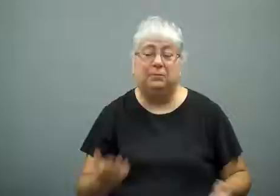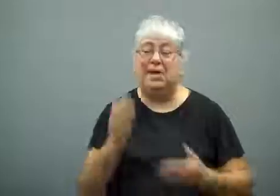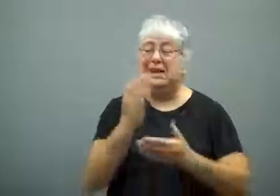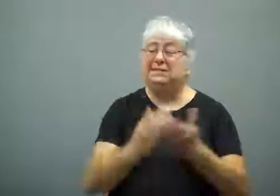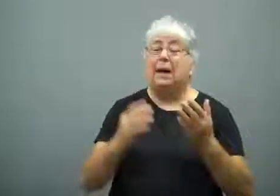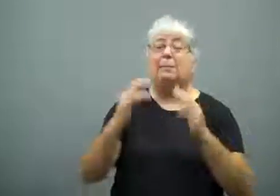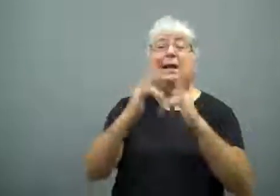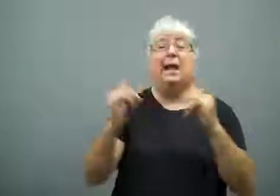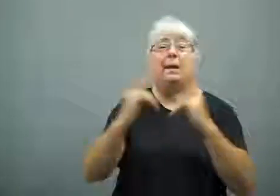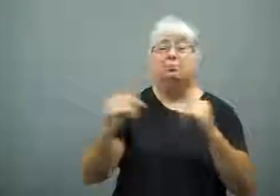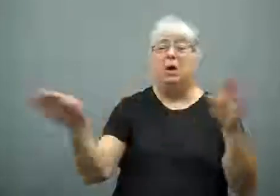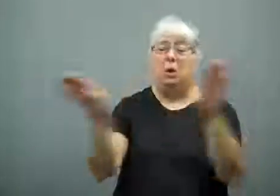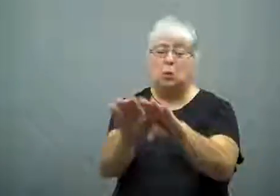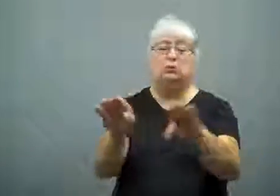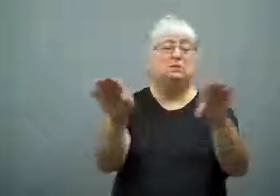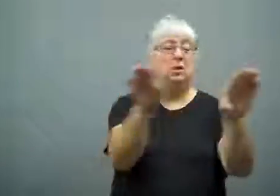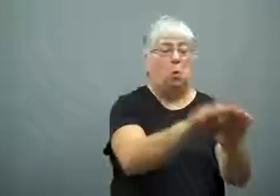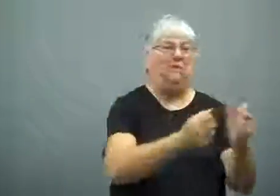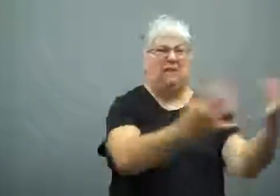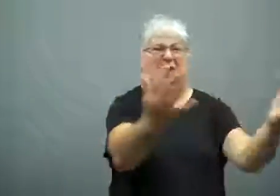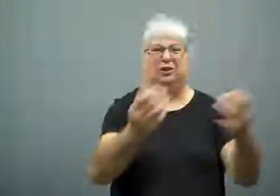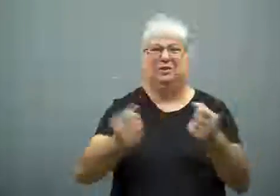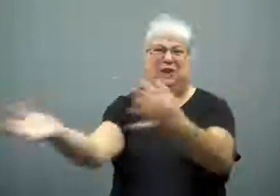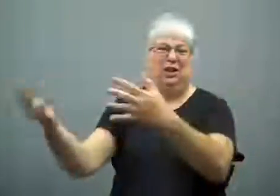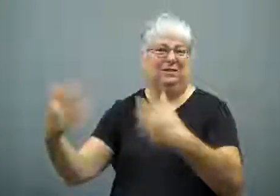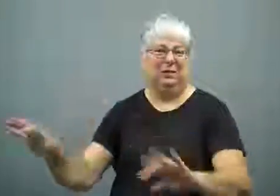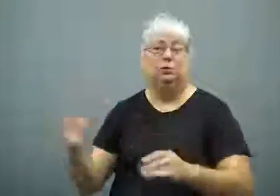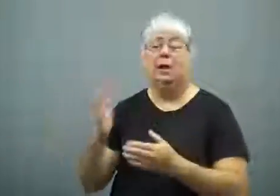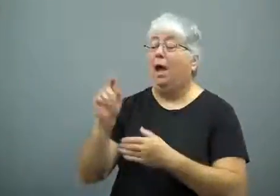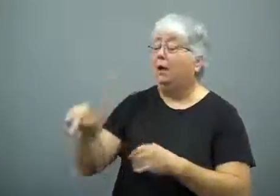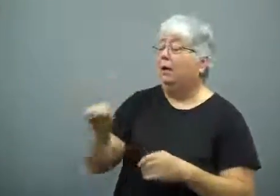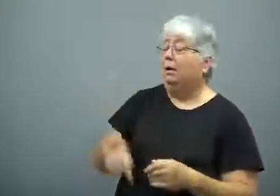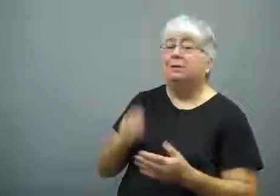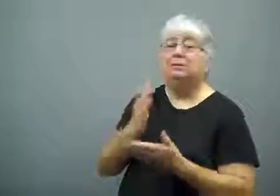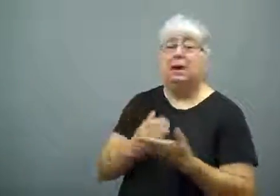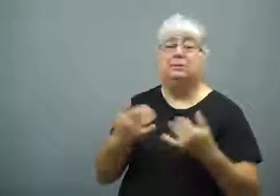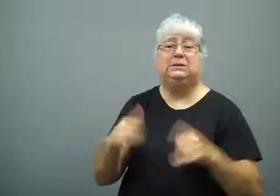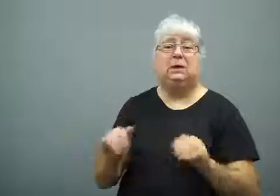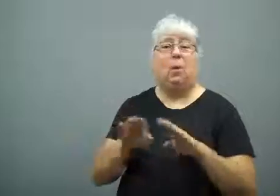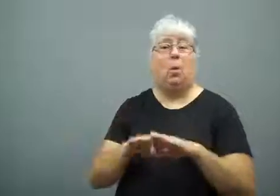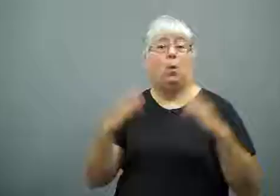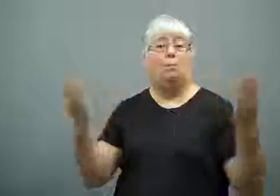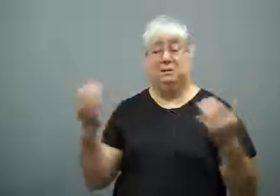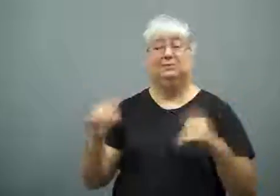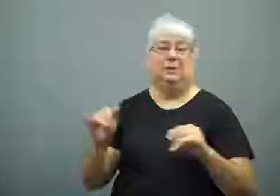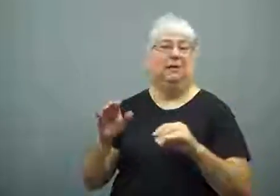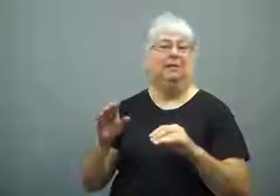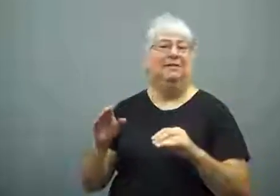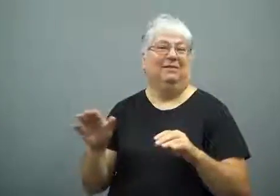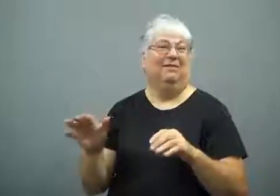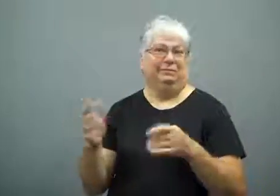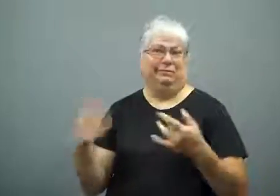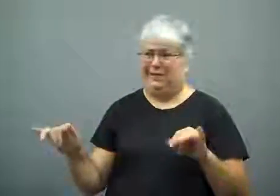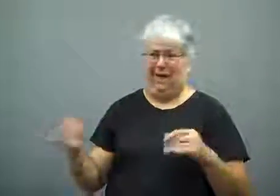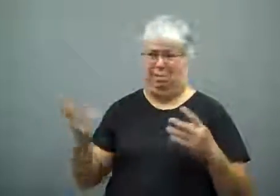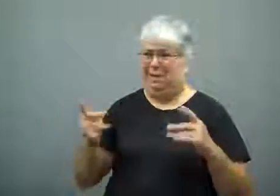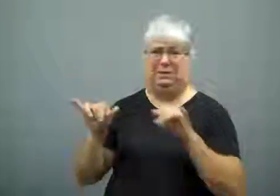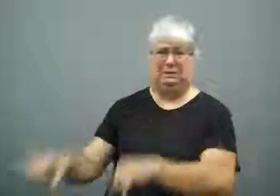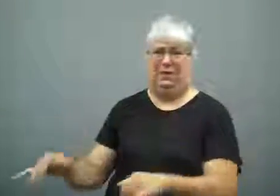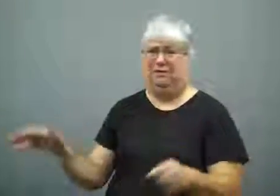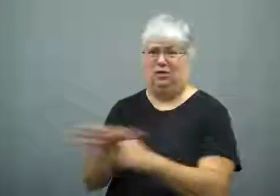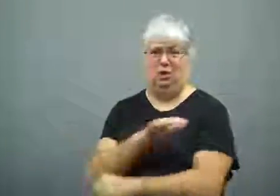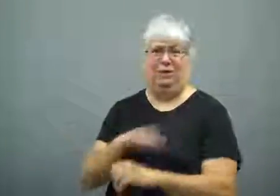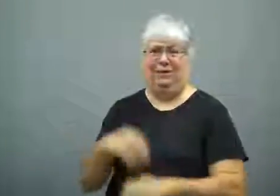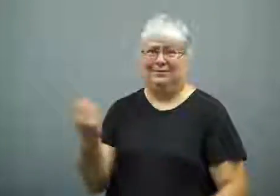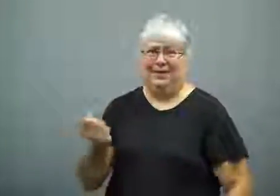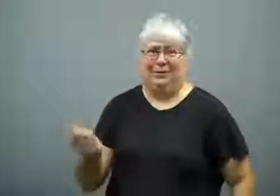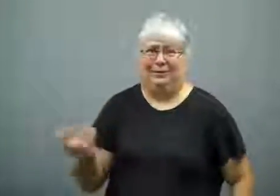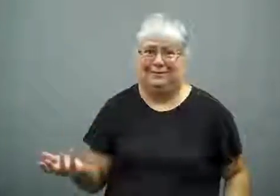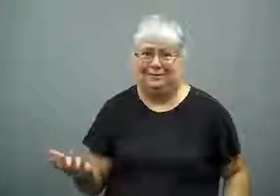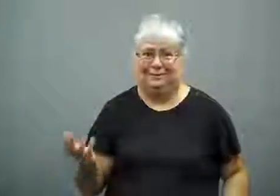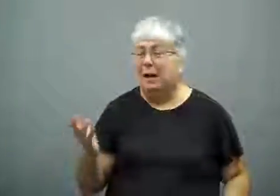Some campgrounds were closed, and they burned.